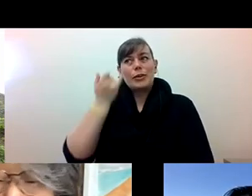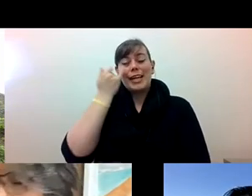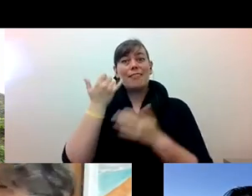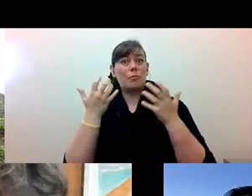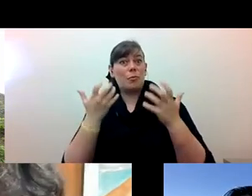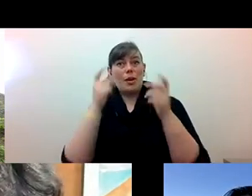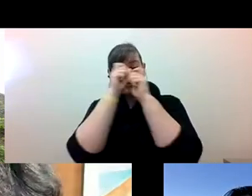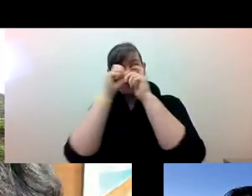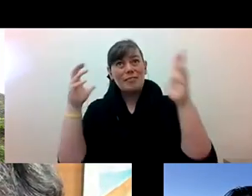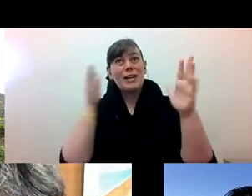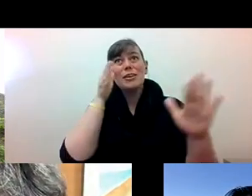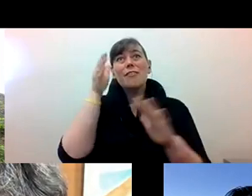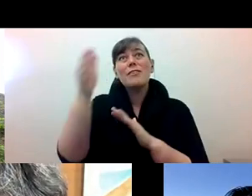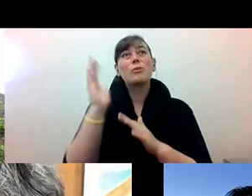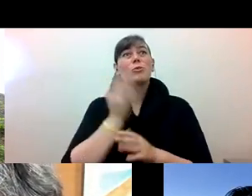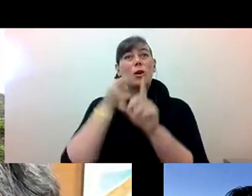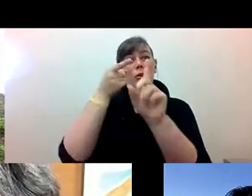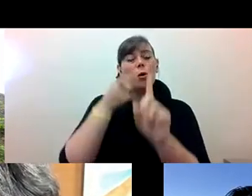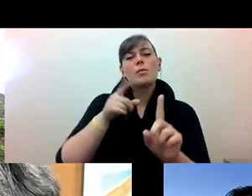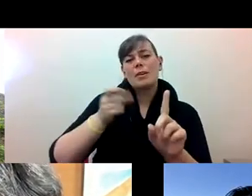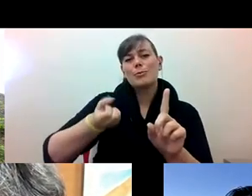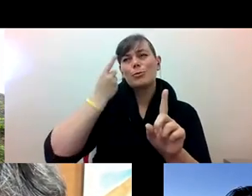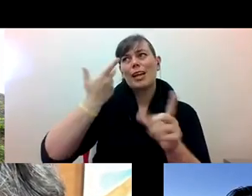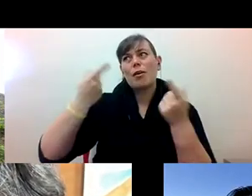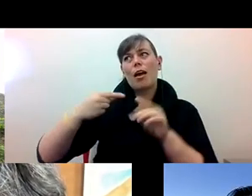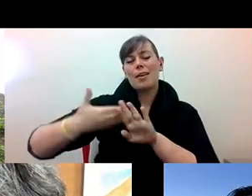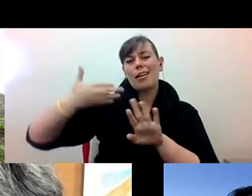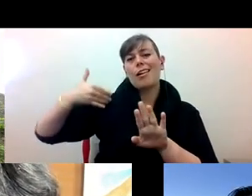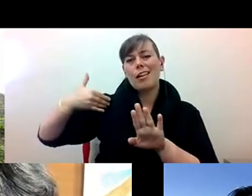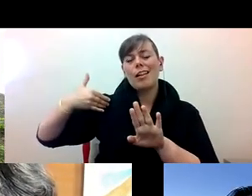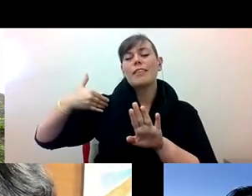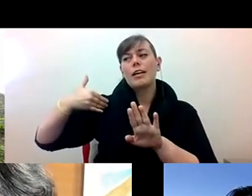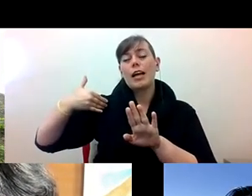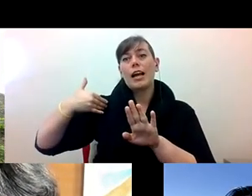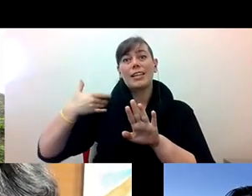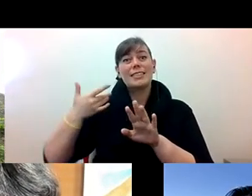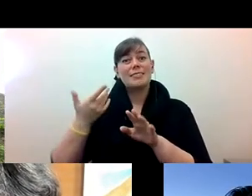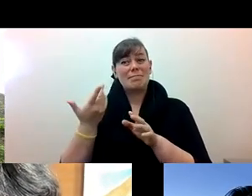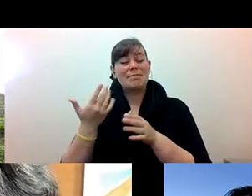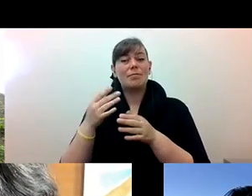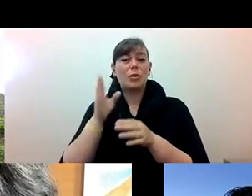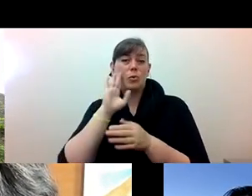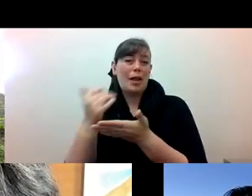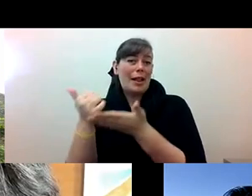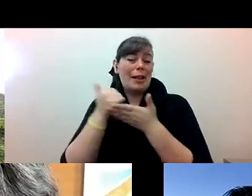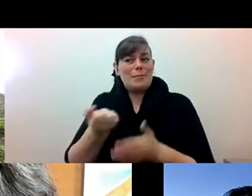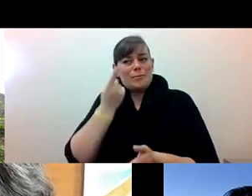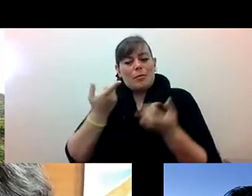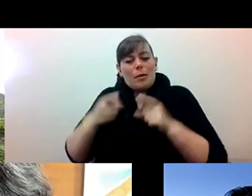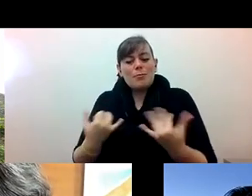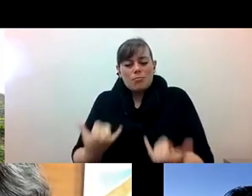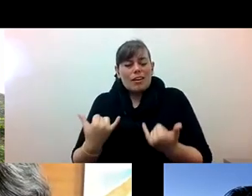Katherine Lee: where we want to go in the future, and also to understand our current circumstances, so being in... in dialogue